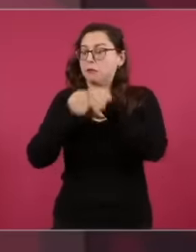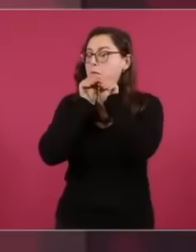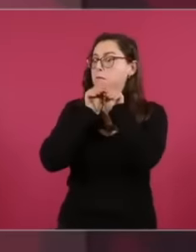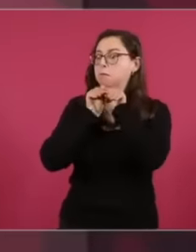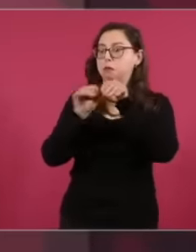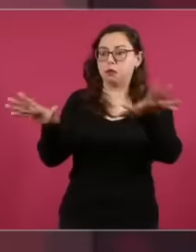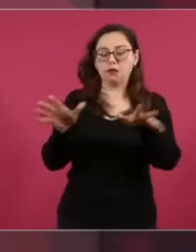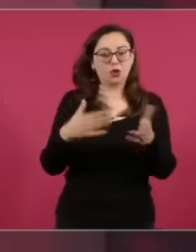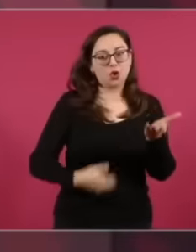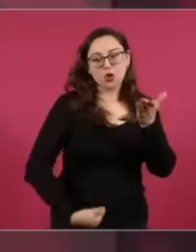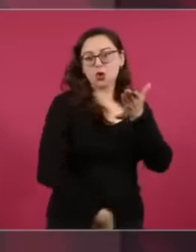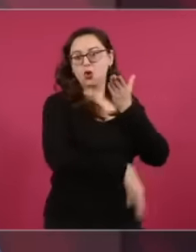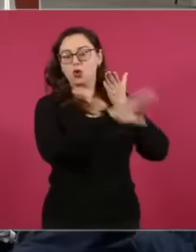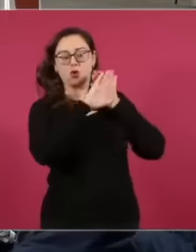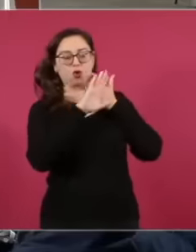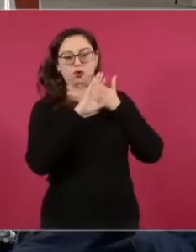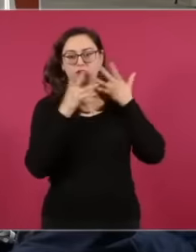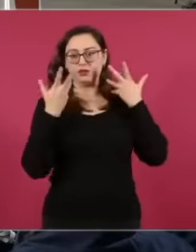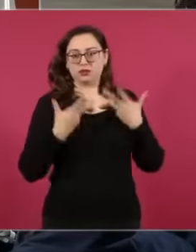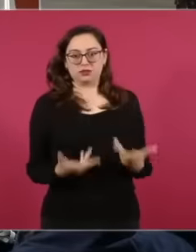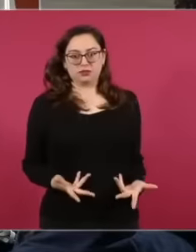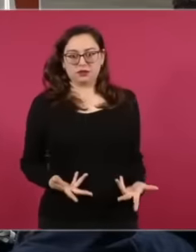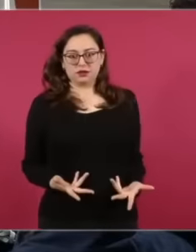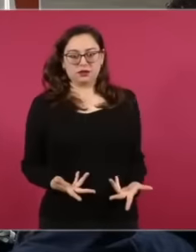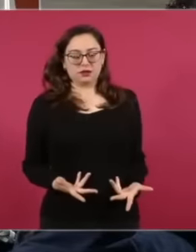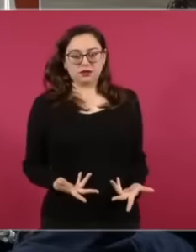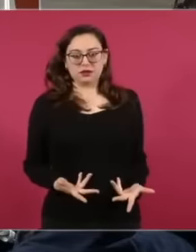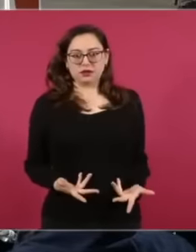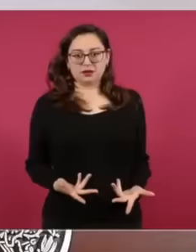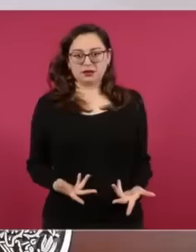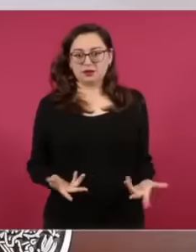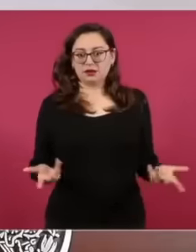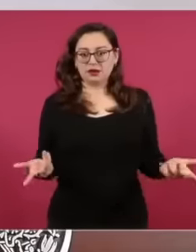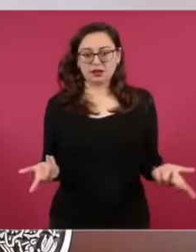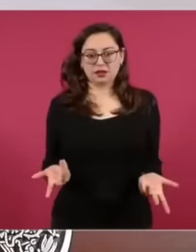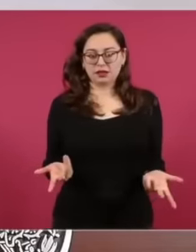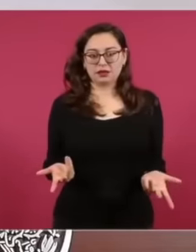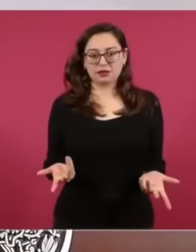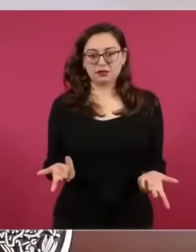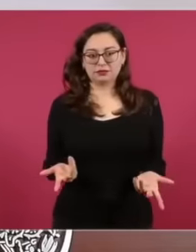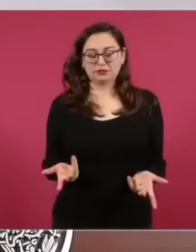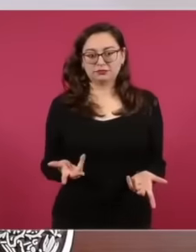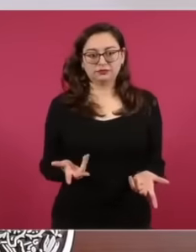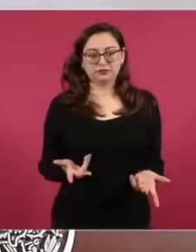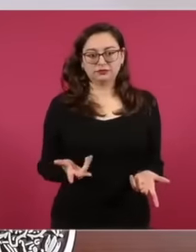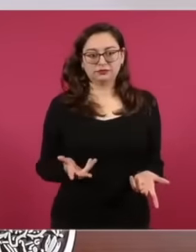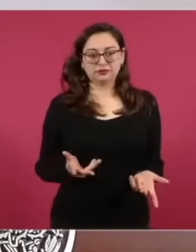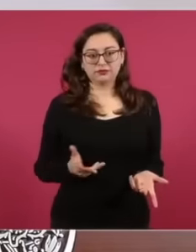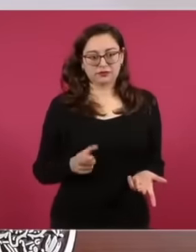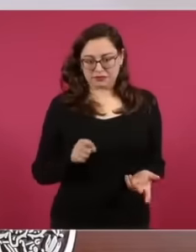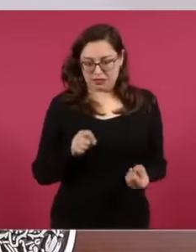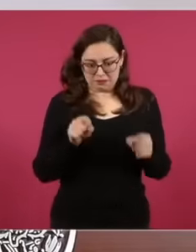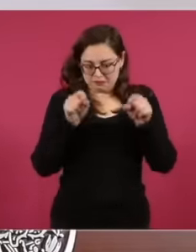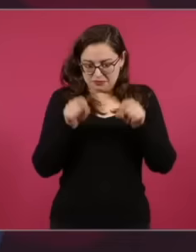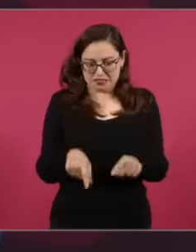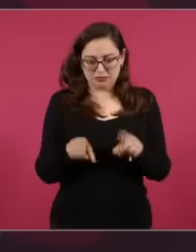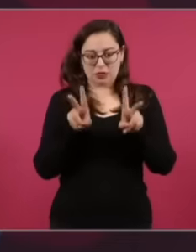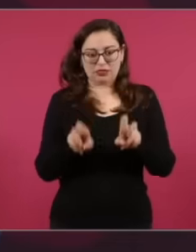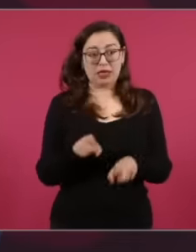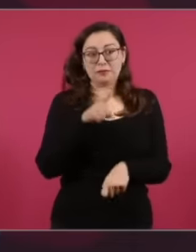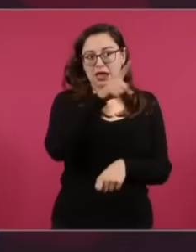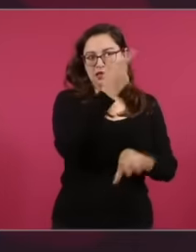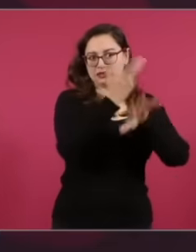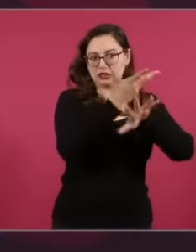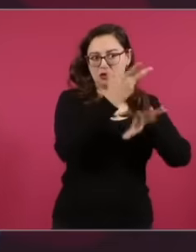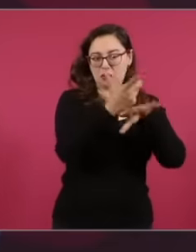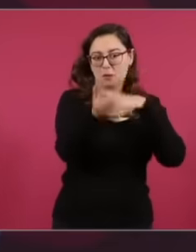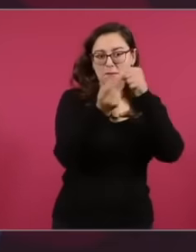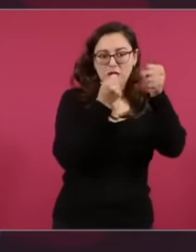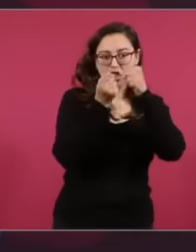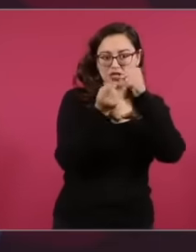like the Nobel Prize in journalism the same with information from the